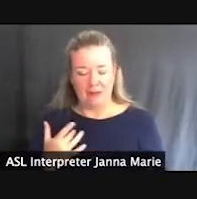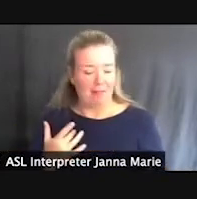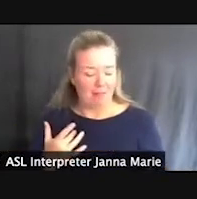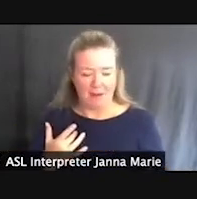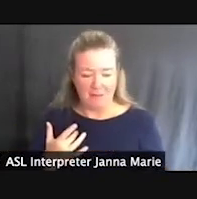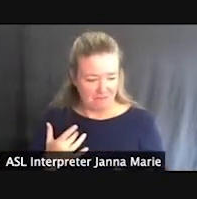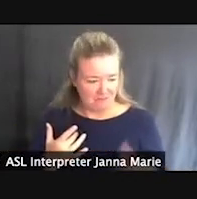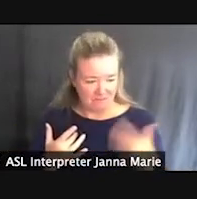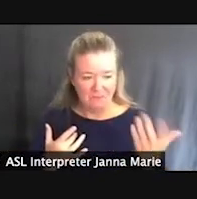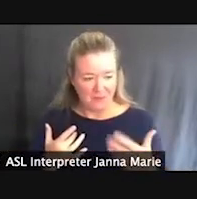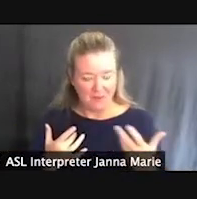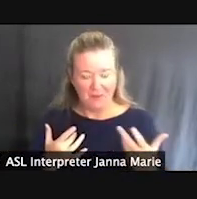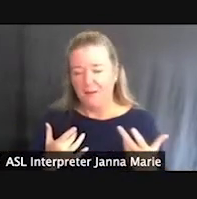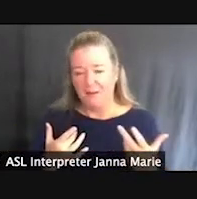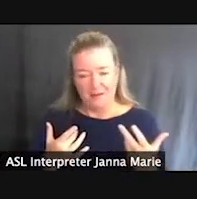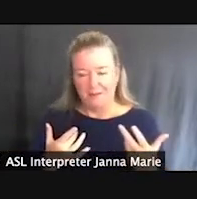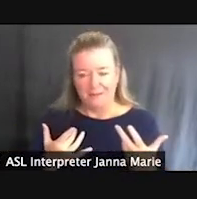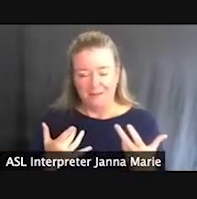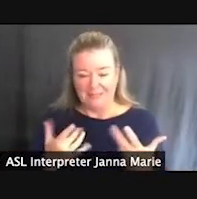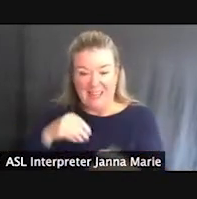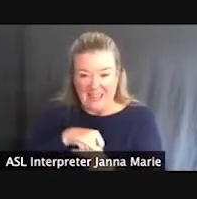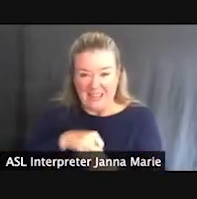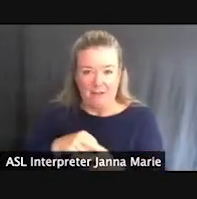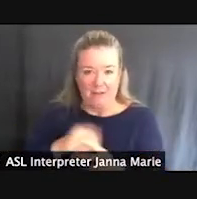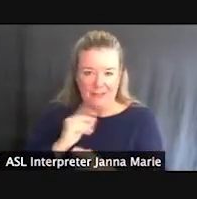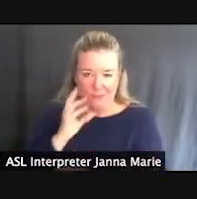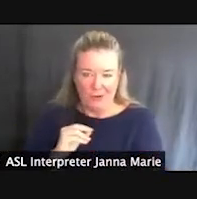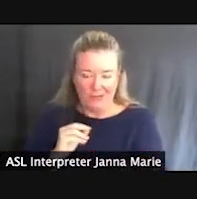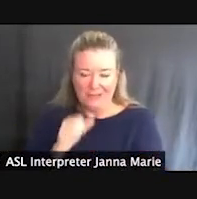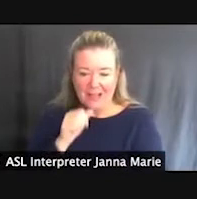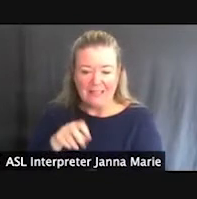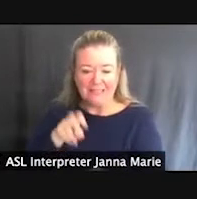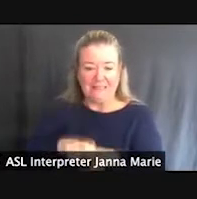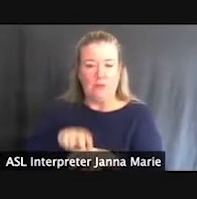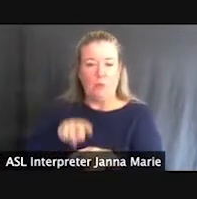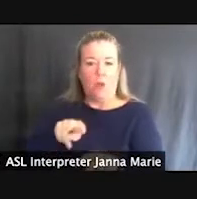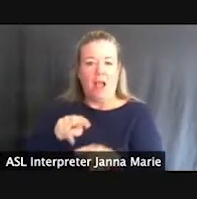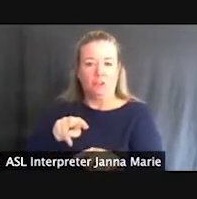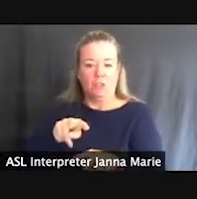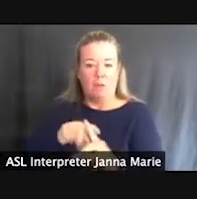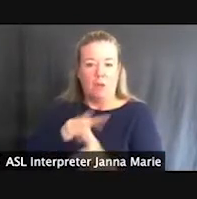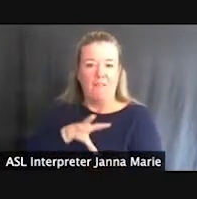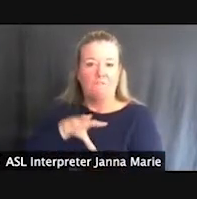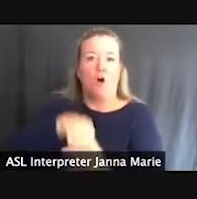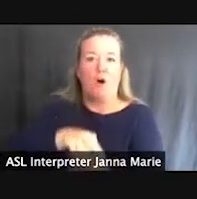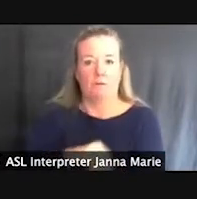kind of within the experience. Instead of kind of enjoying it from, you know, the side.